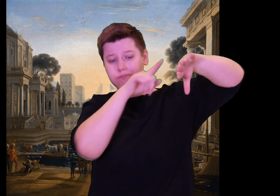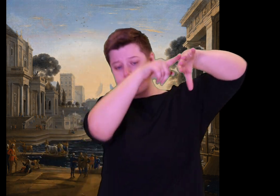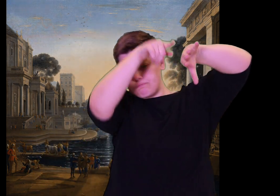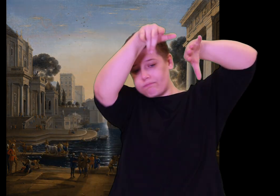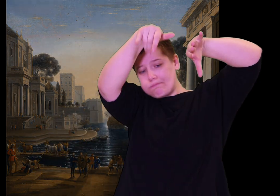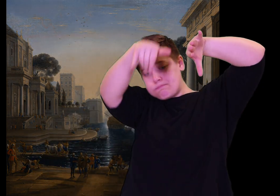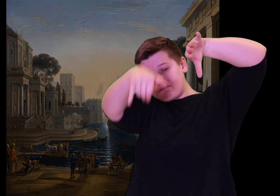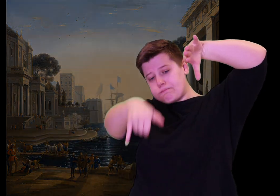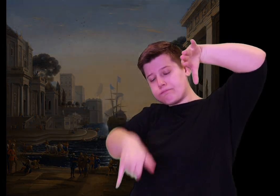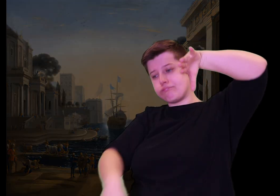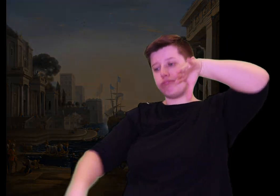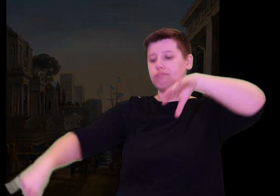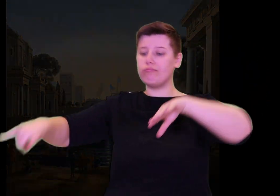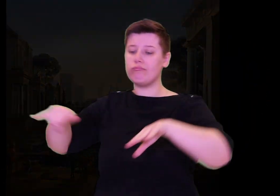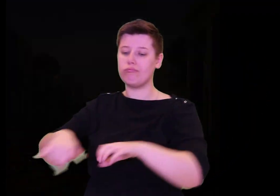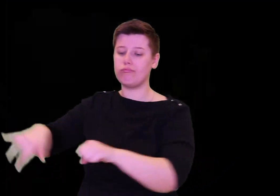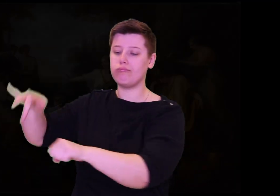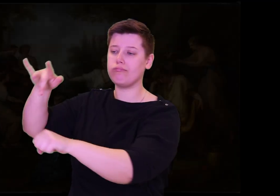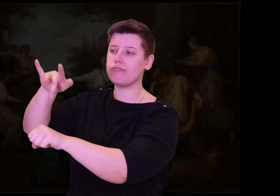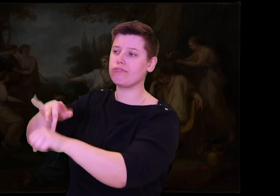what you need."